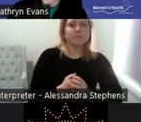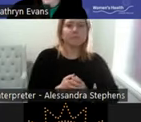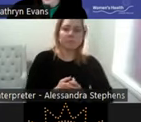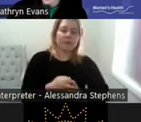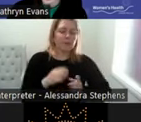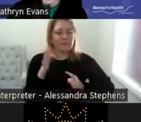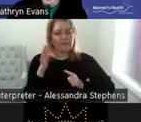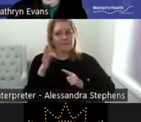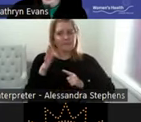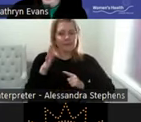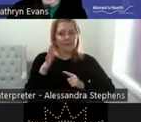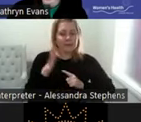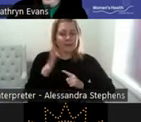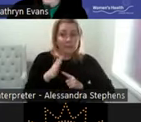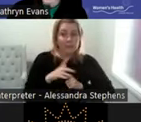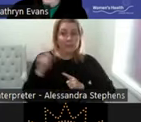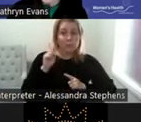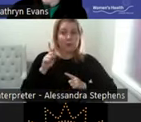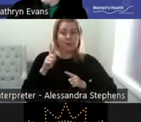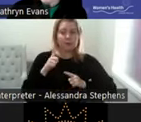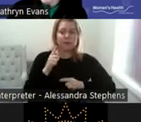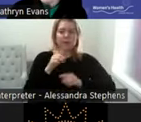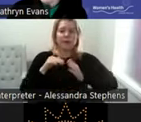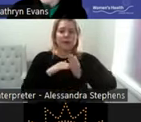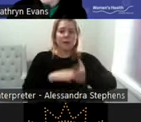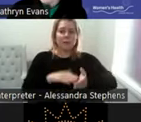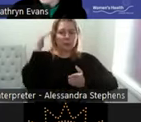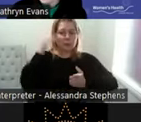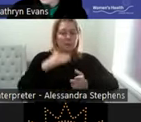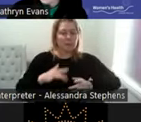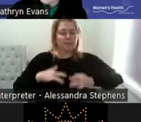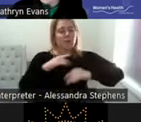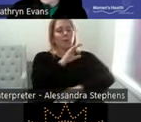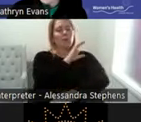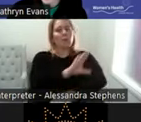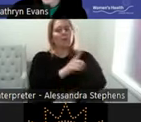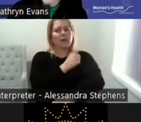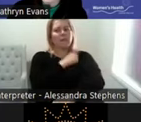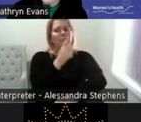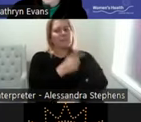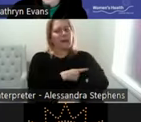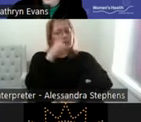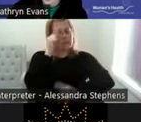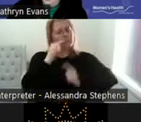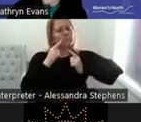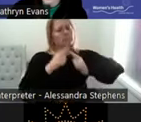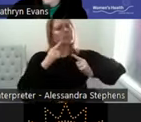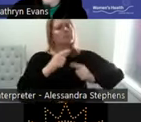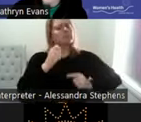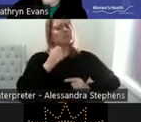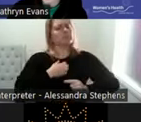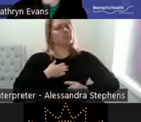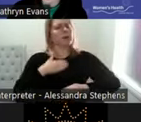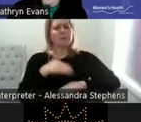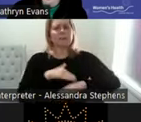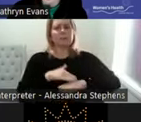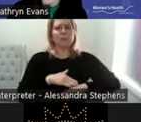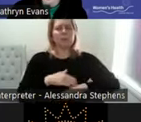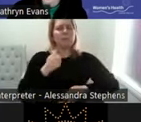comprehensive approach to healthcare. Women have unique perspectives, experiences and specific health needs that must be acknowledged and addressed.